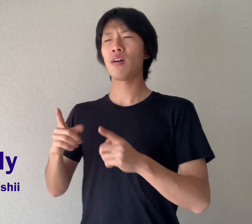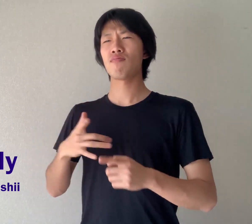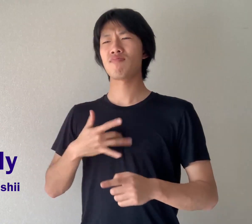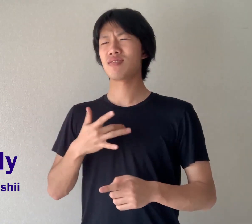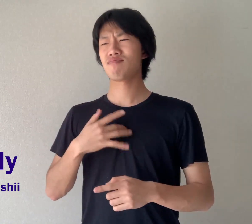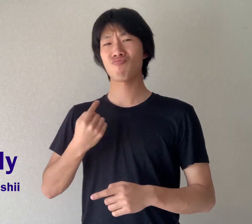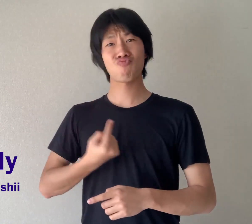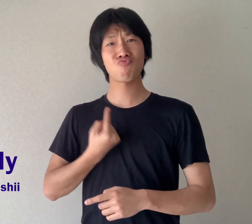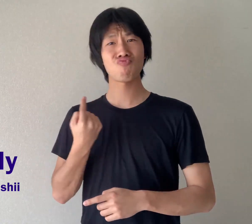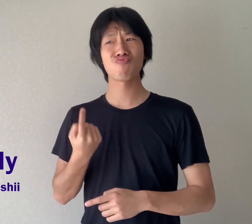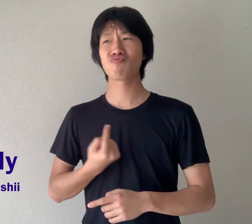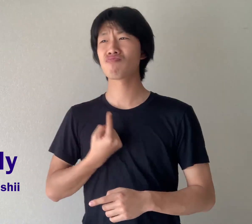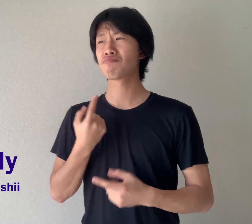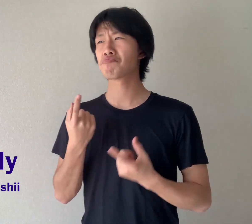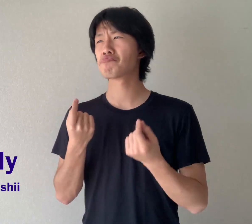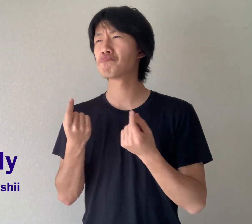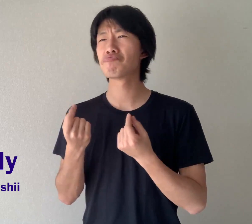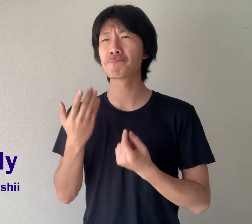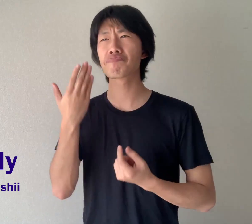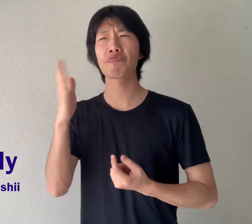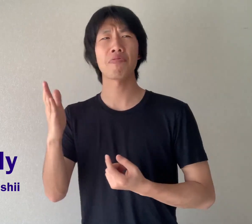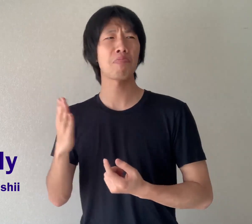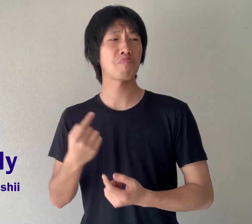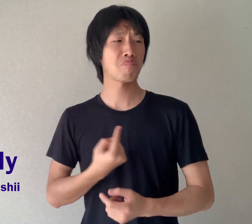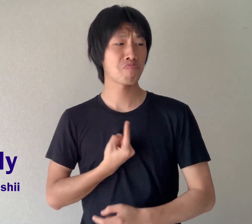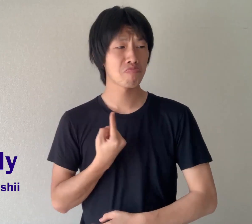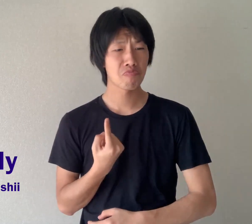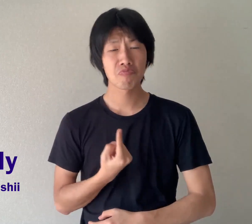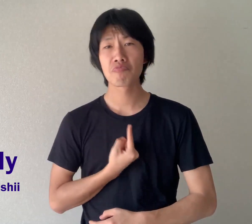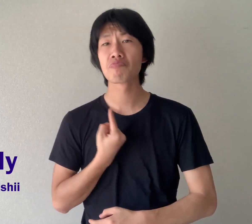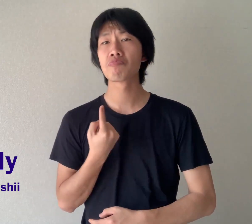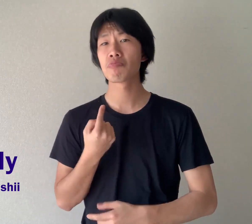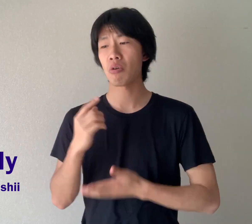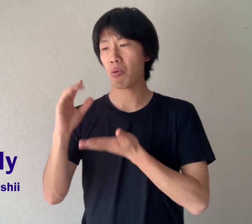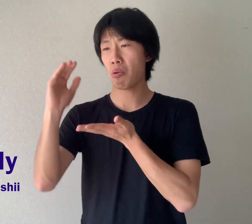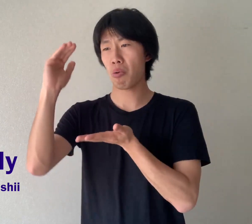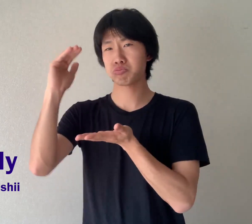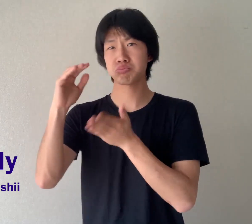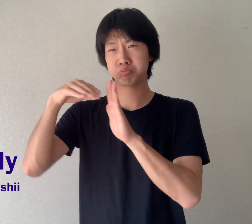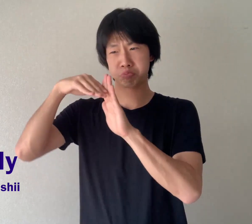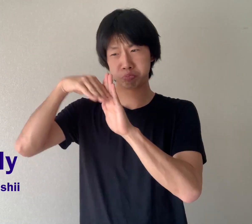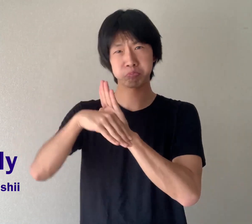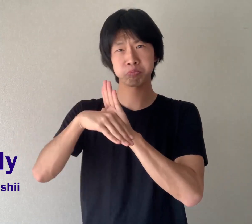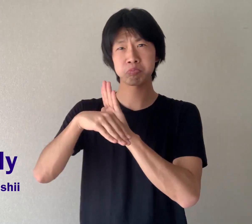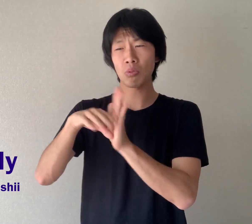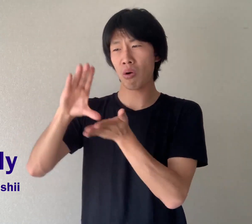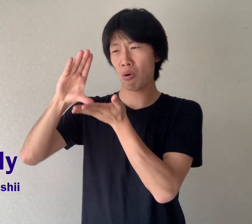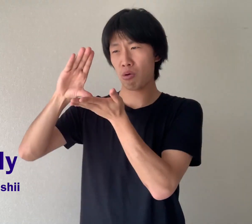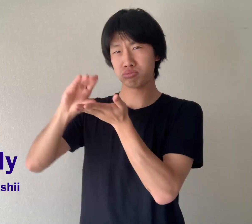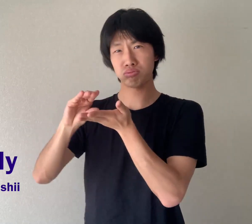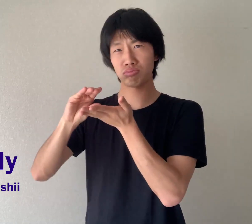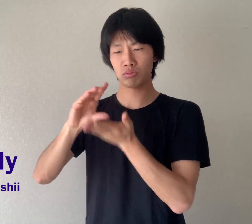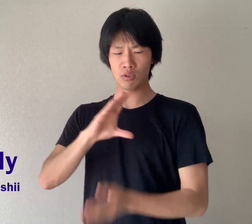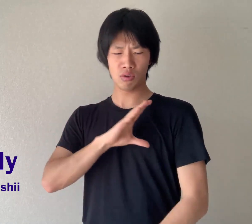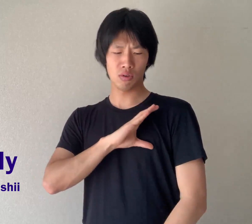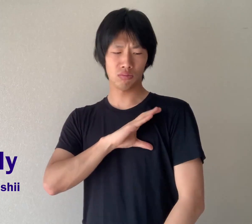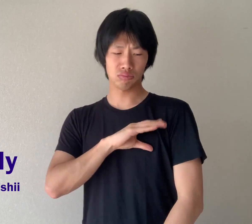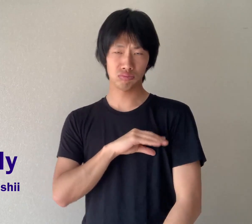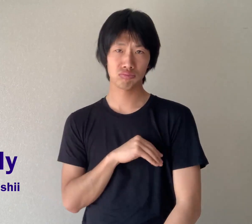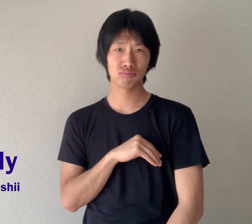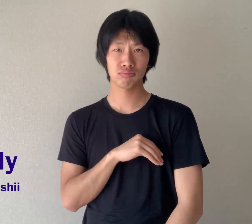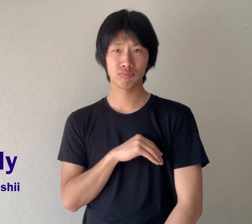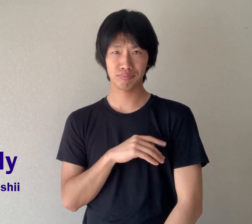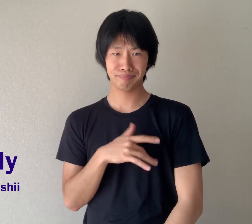but your motivation will decrease when you feel lonely.